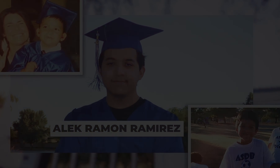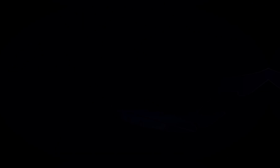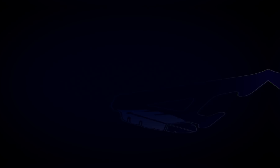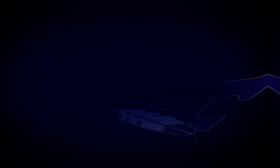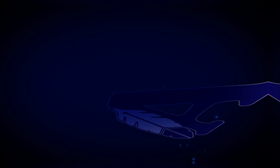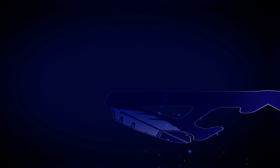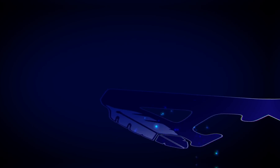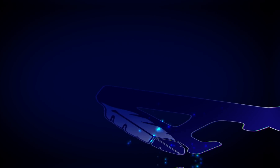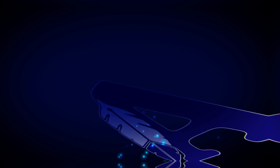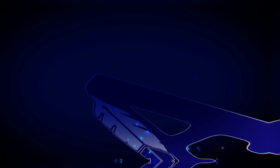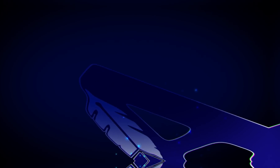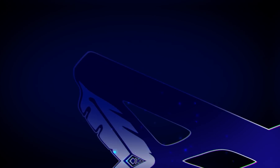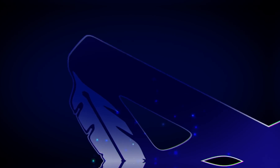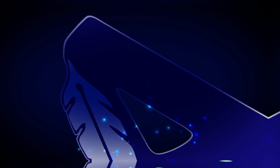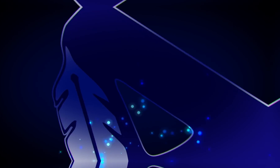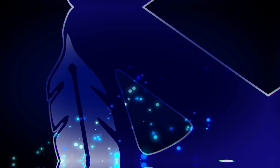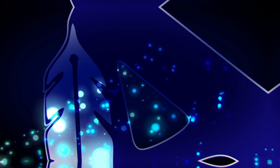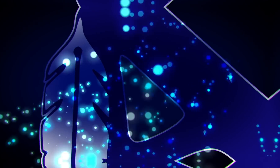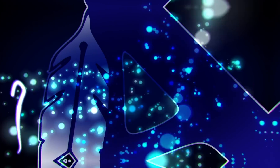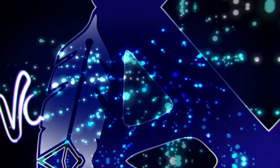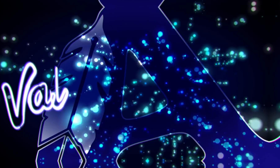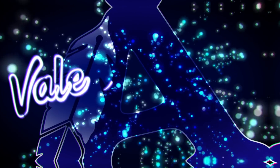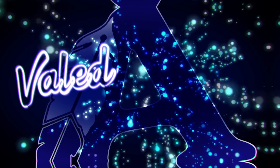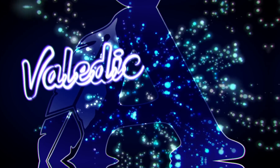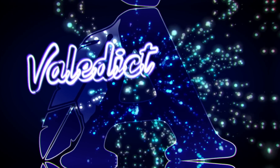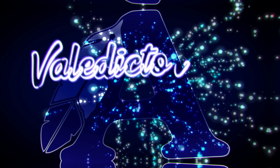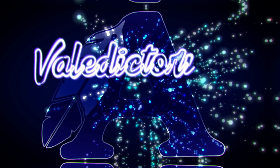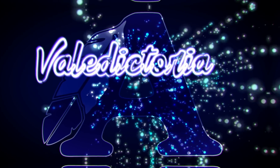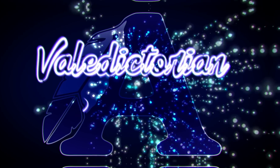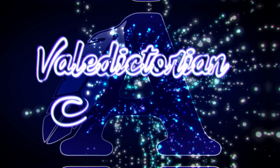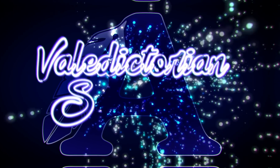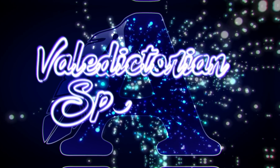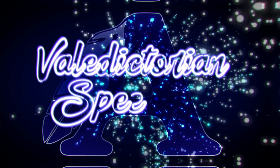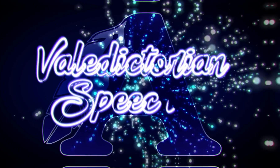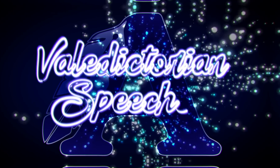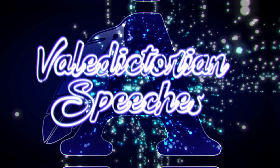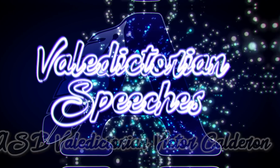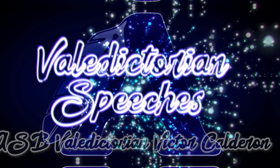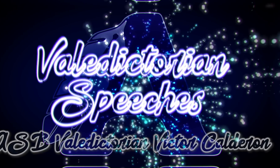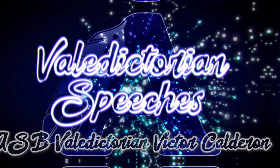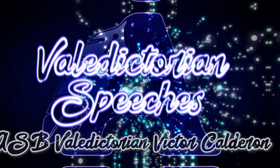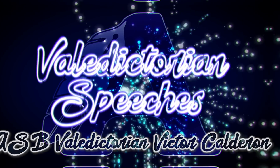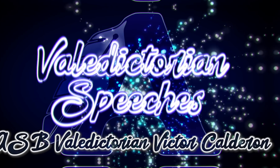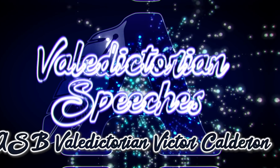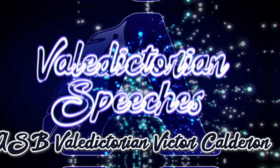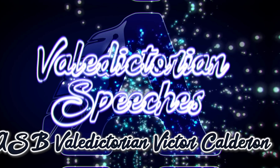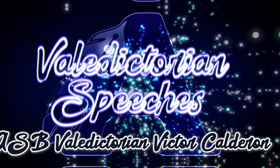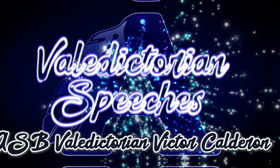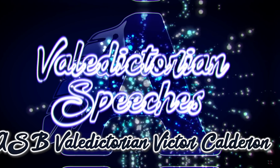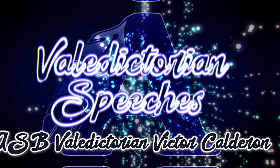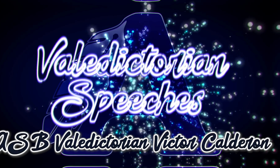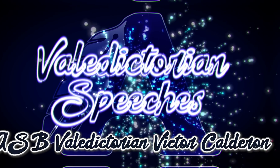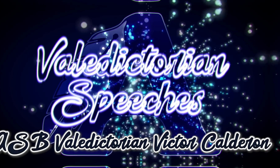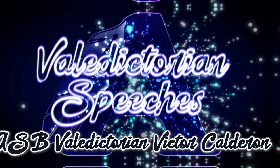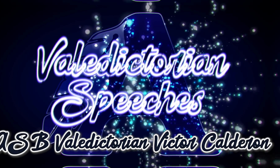AN ANIMATION APPEARS IT READS VALEDICTORIAN SPEECHES ASB VALEDICTORIAN VICTOR CALDERONE.